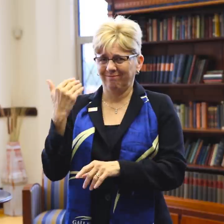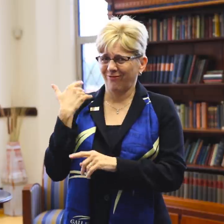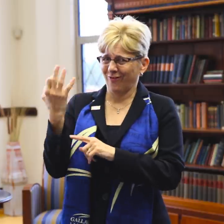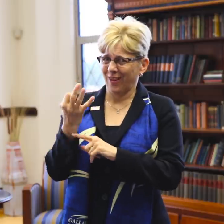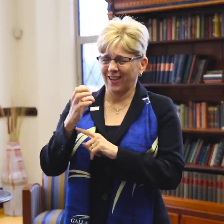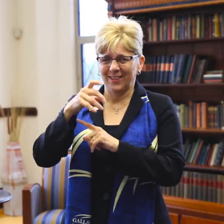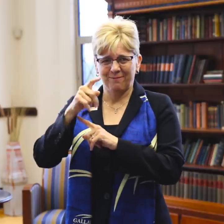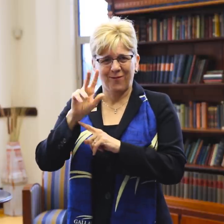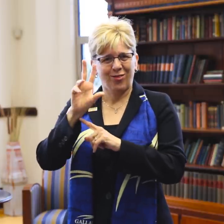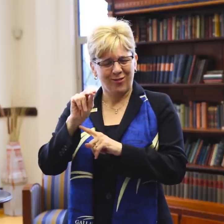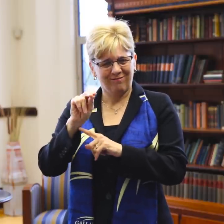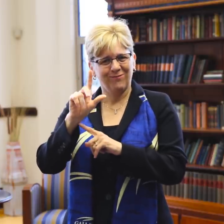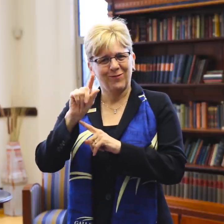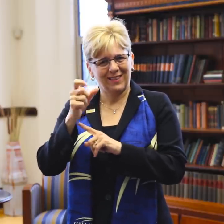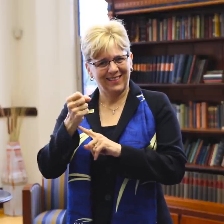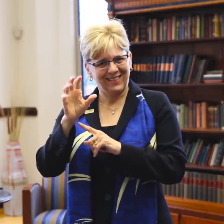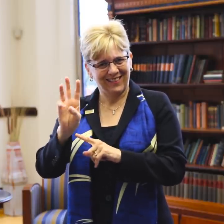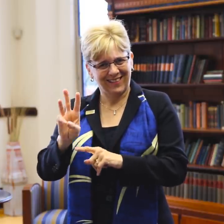on Friday, September 30, 2016.